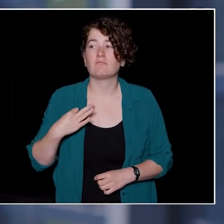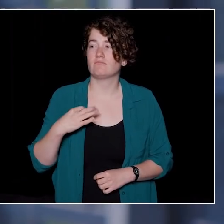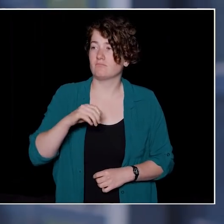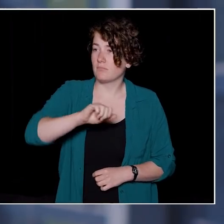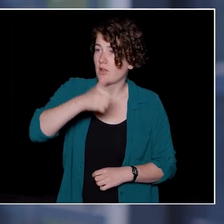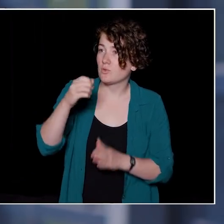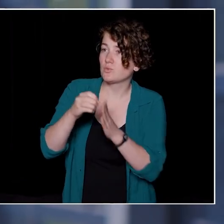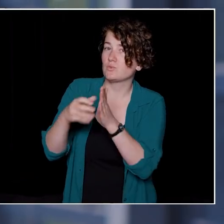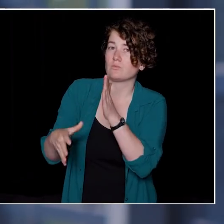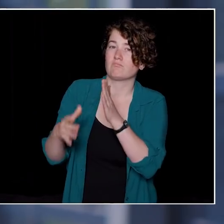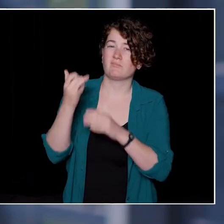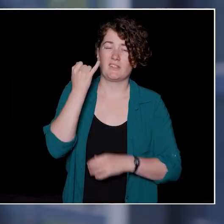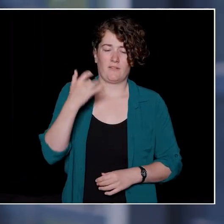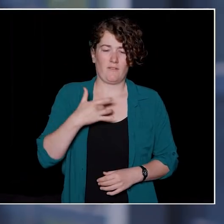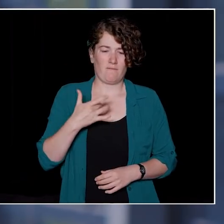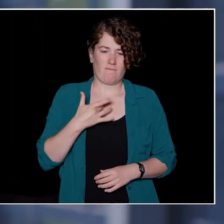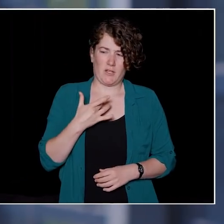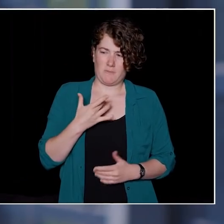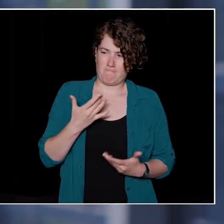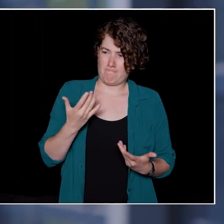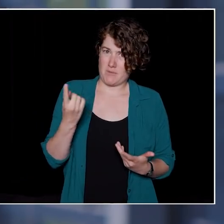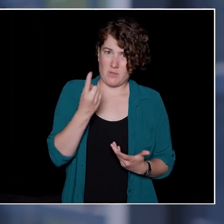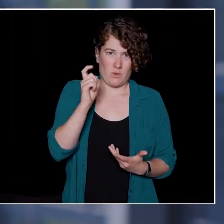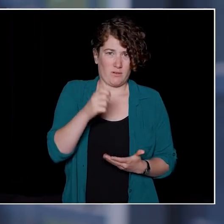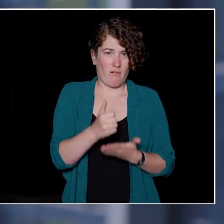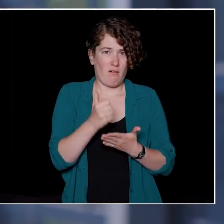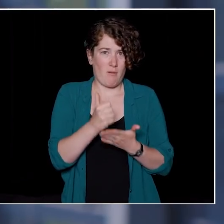if you feel you or someone you know needs help.